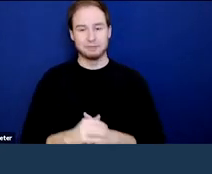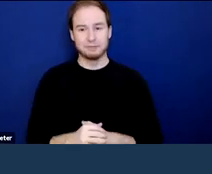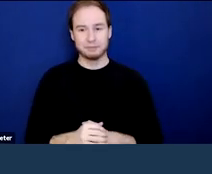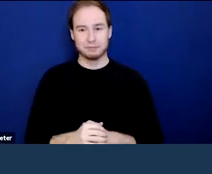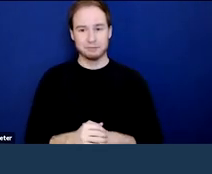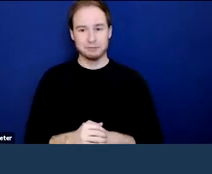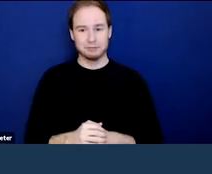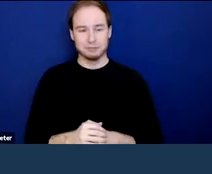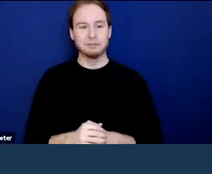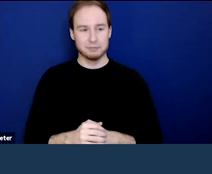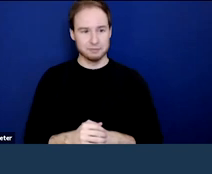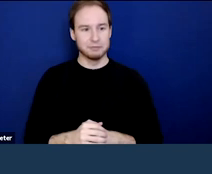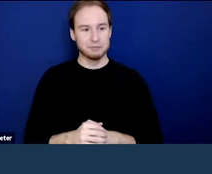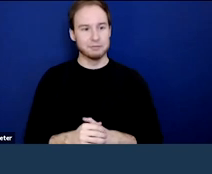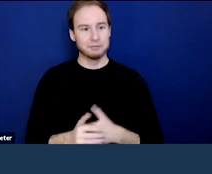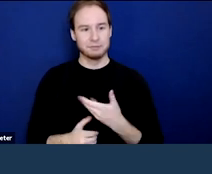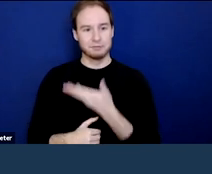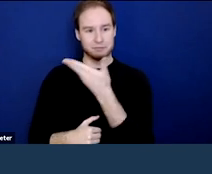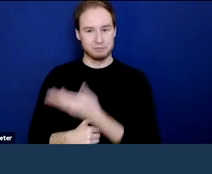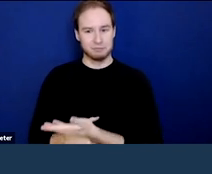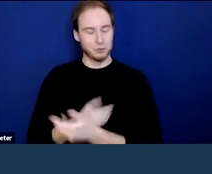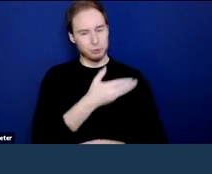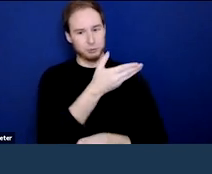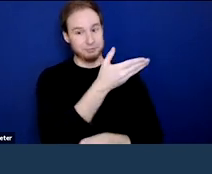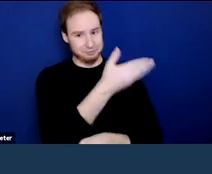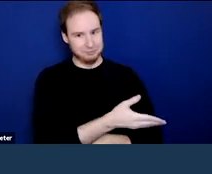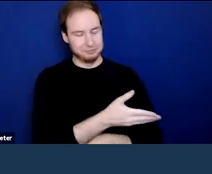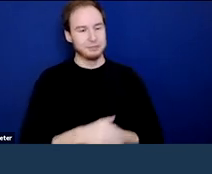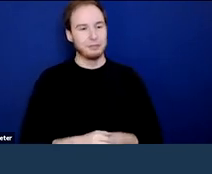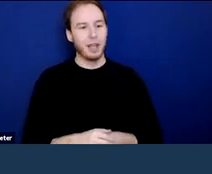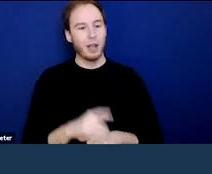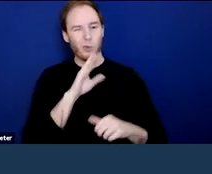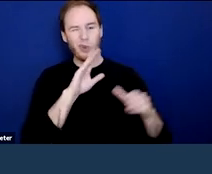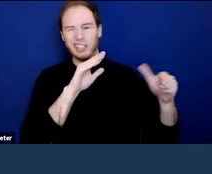So, with that, we have a great panelists of presenters. I will let them introduce themselves more fully